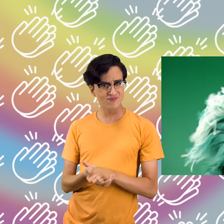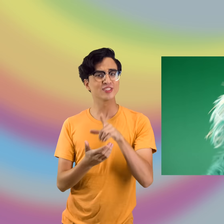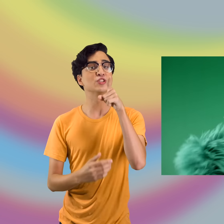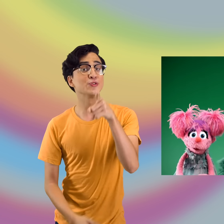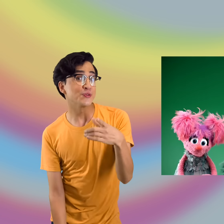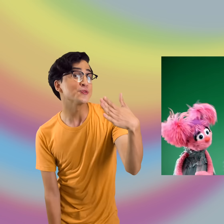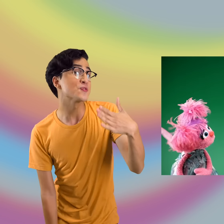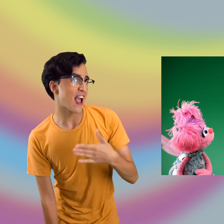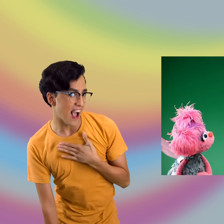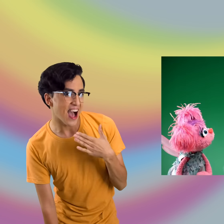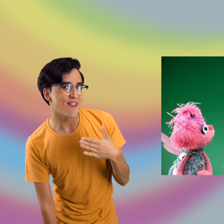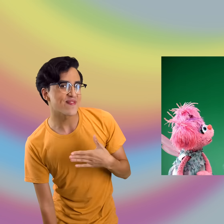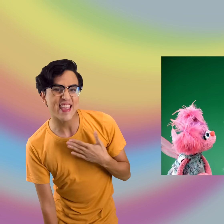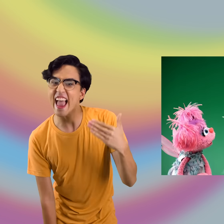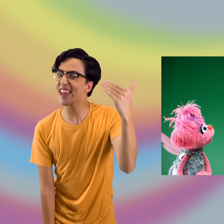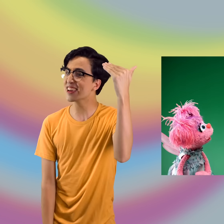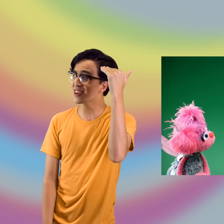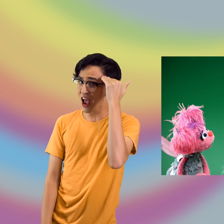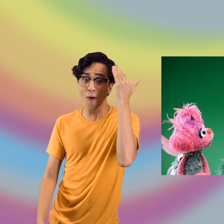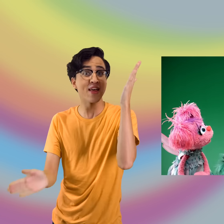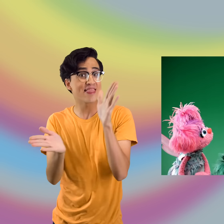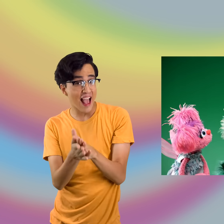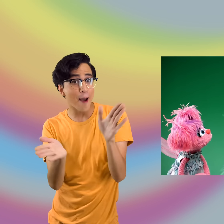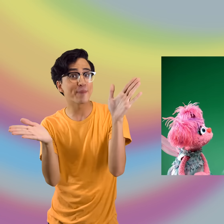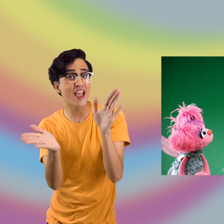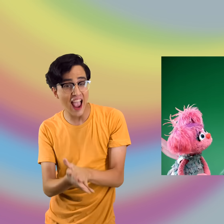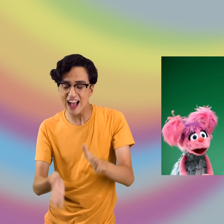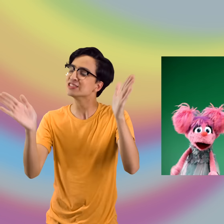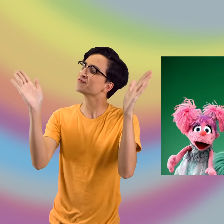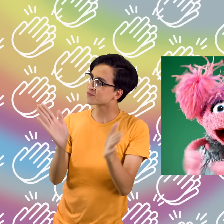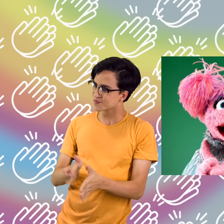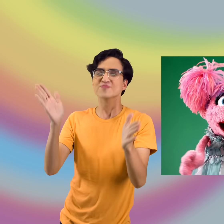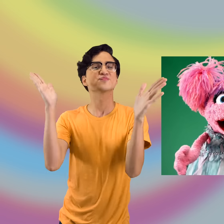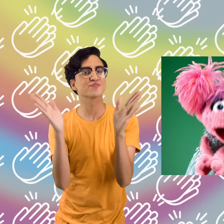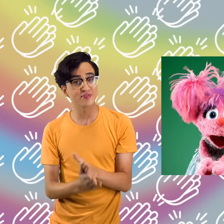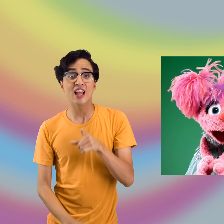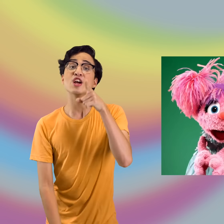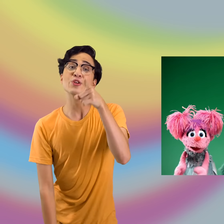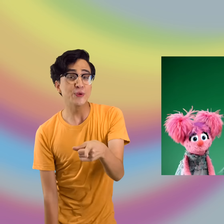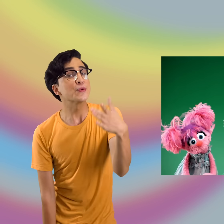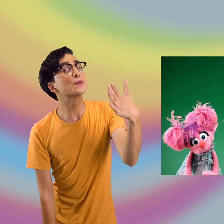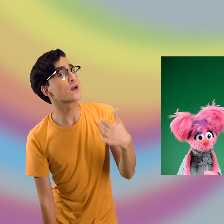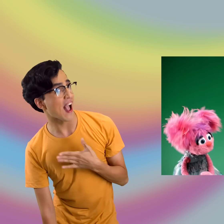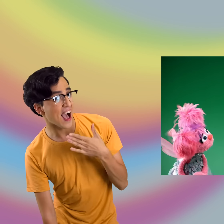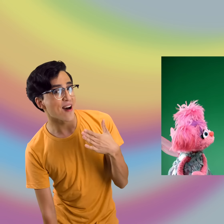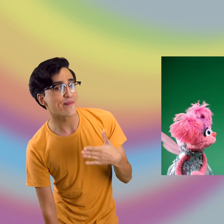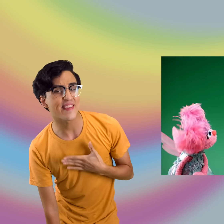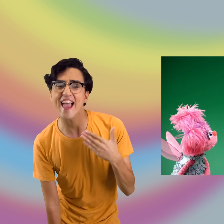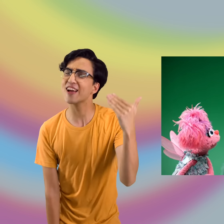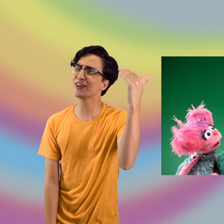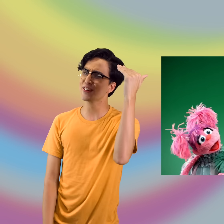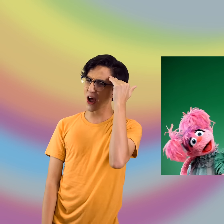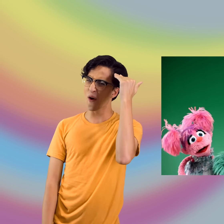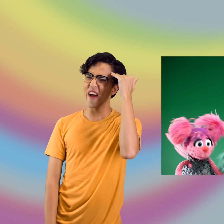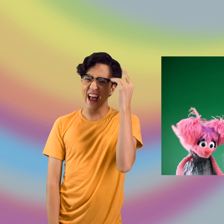(ROSITA SINGING) If you're happy and you know it, clap your hands. (clap clap) (SINGING) If you're happy and you know it